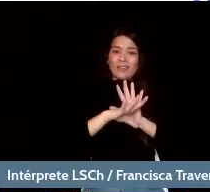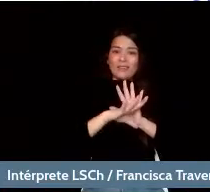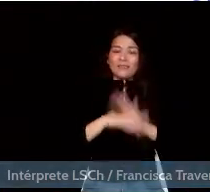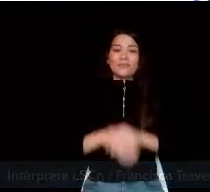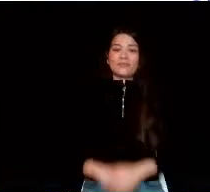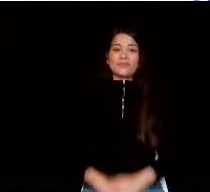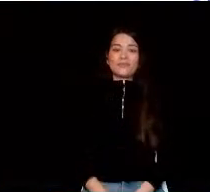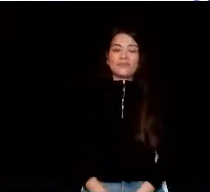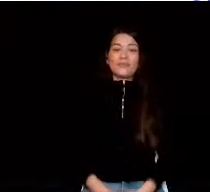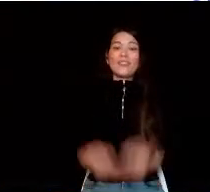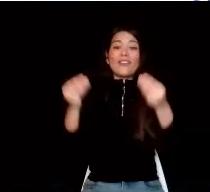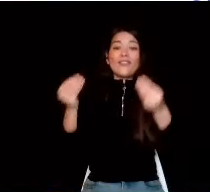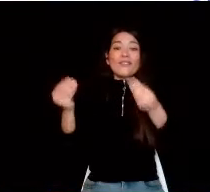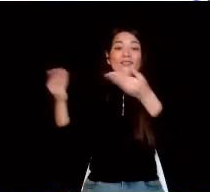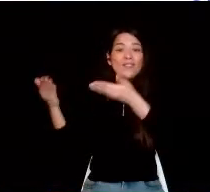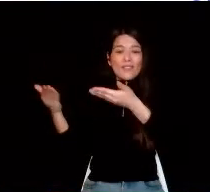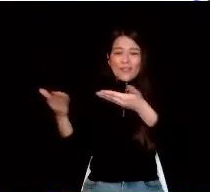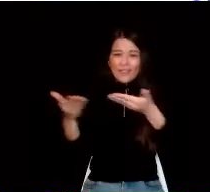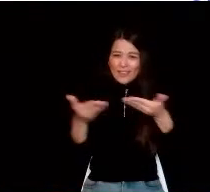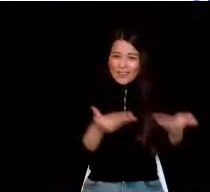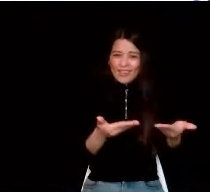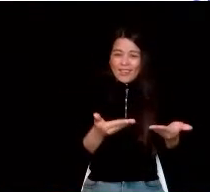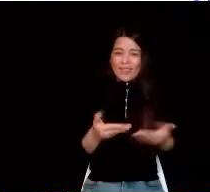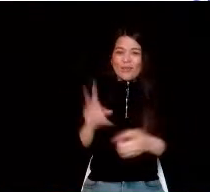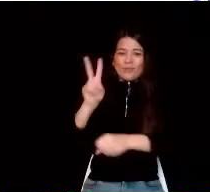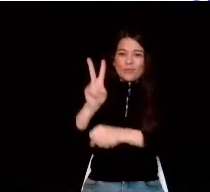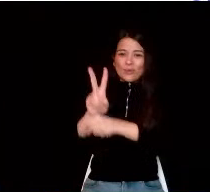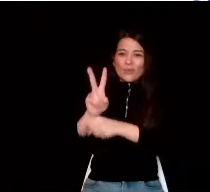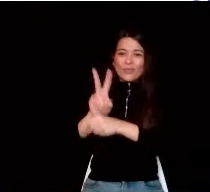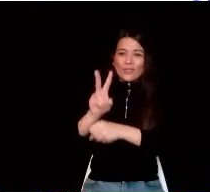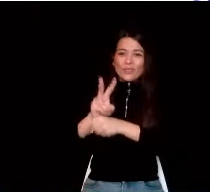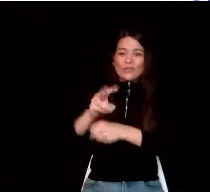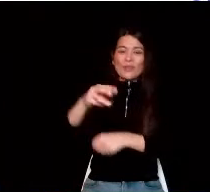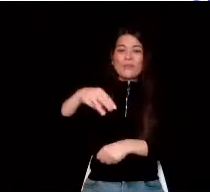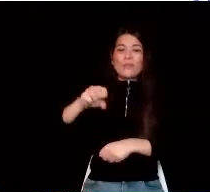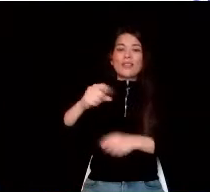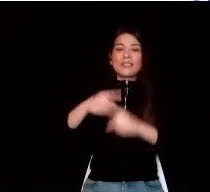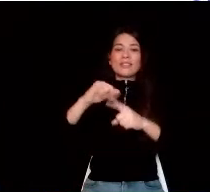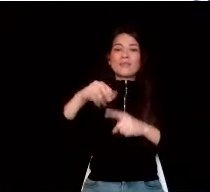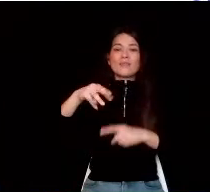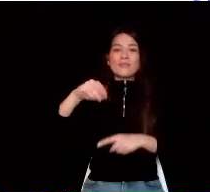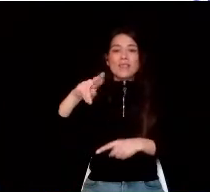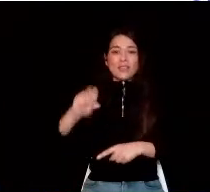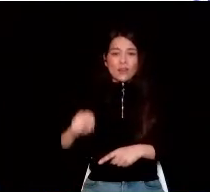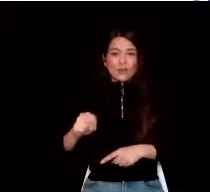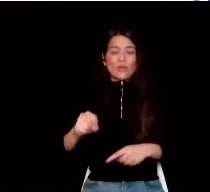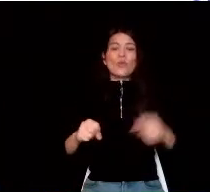Welcome, master Maximiano Valdes and José Manuel Izquierdo.